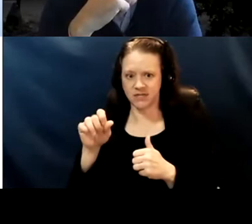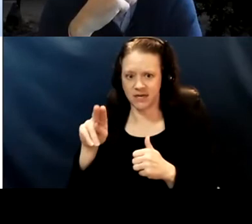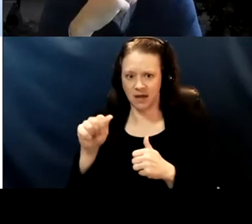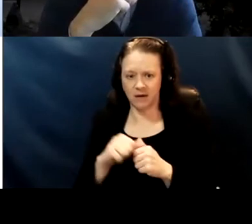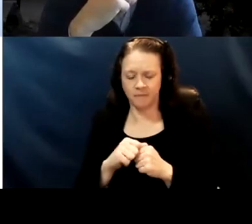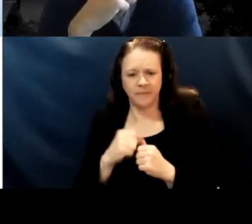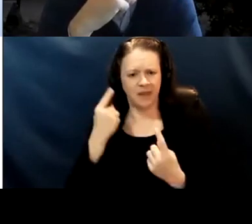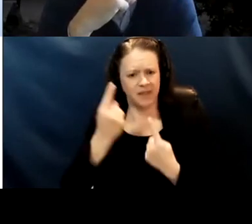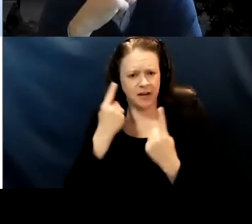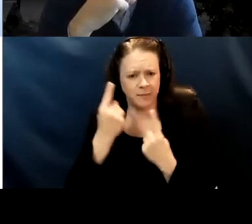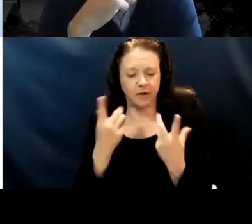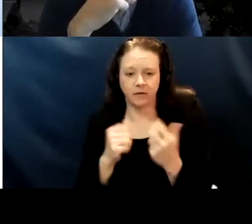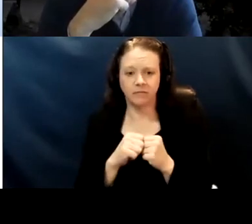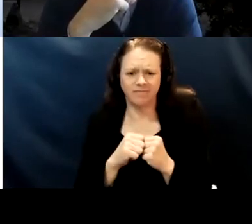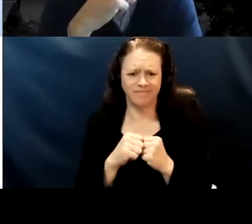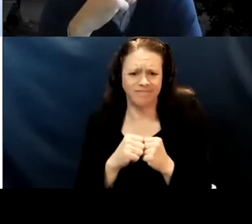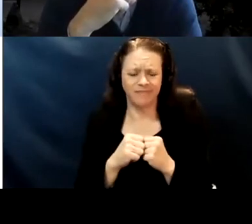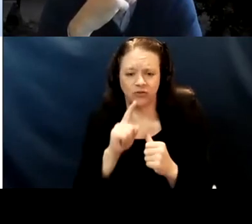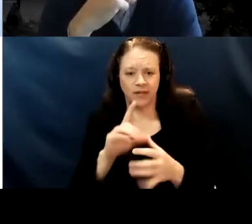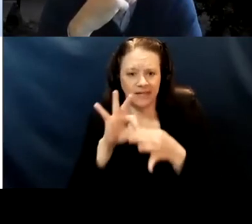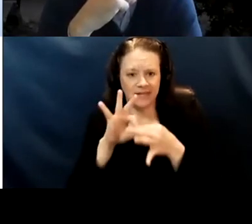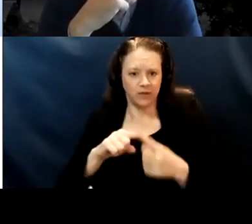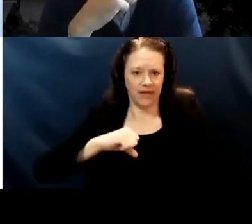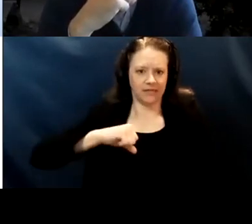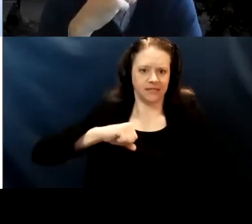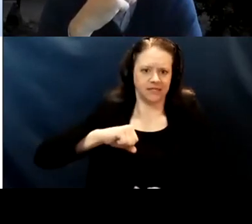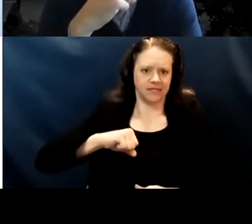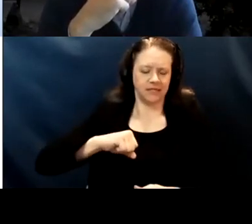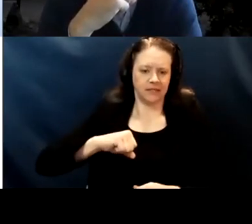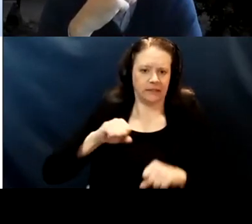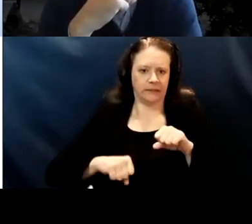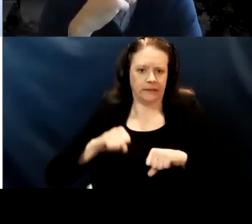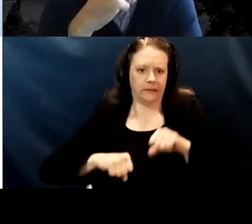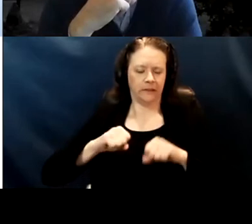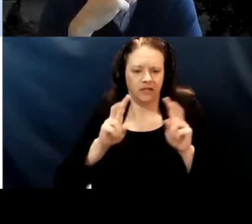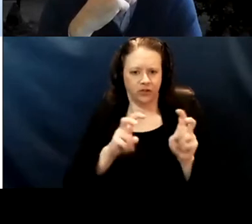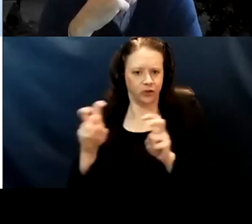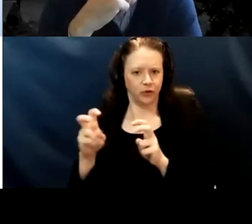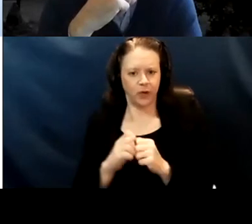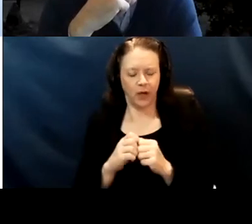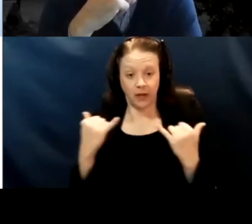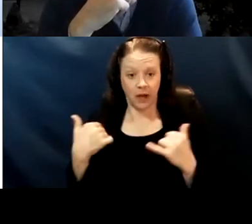yes I think it's very linked to the hesitancy issue. That now we're reaching people who it's like,